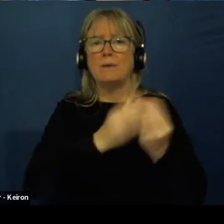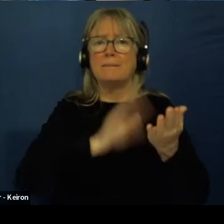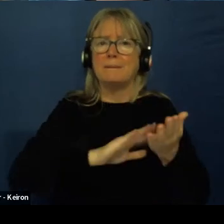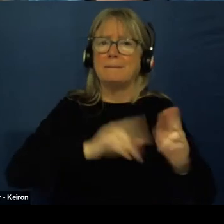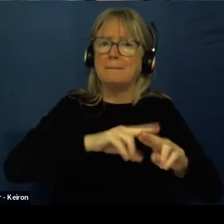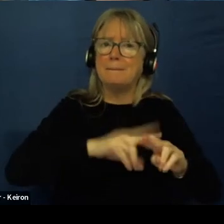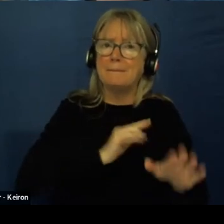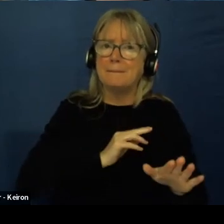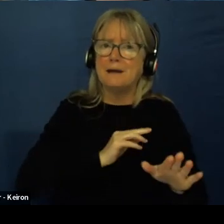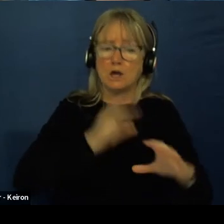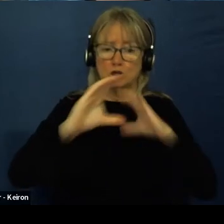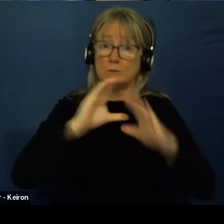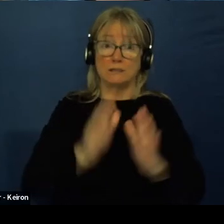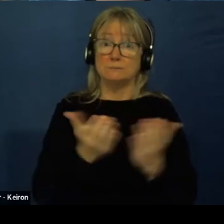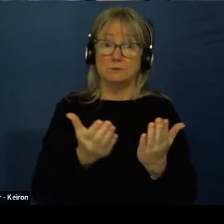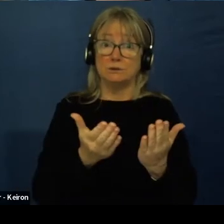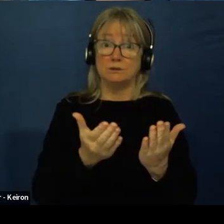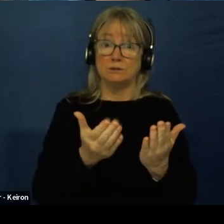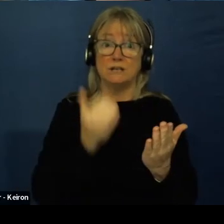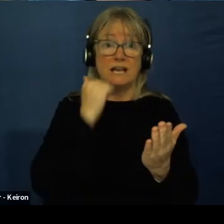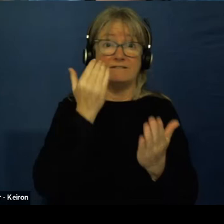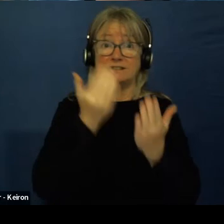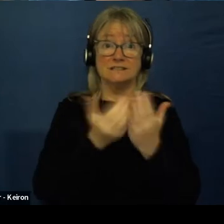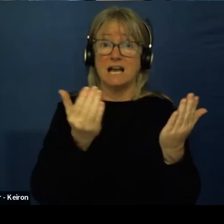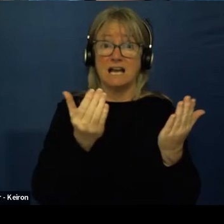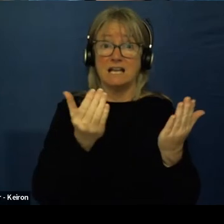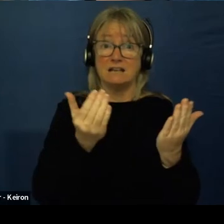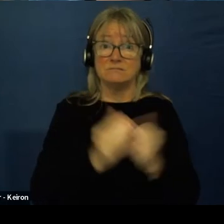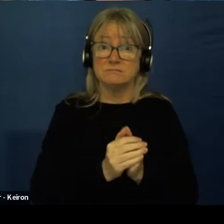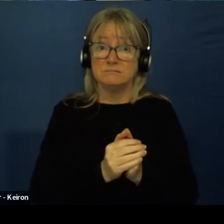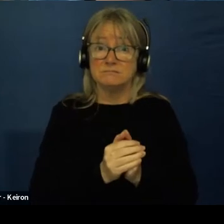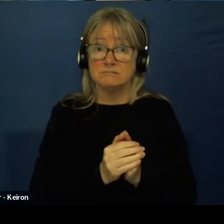We use the communication book every day from school to high.